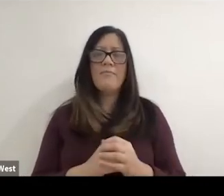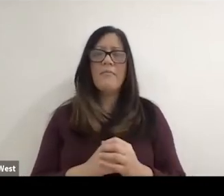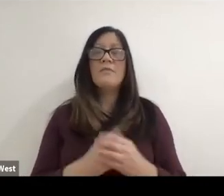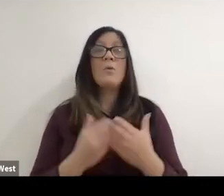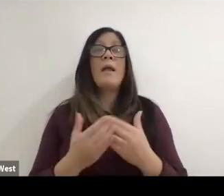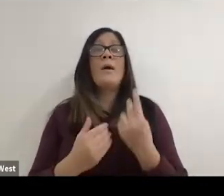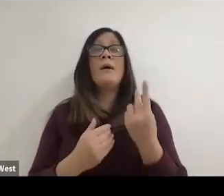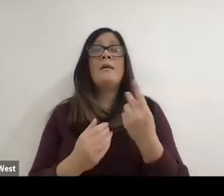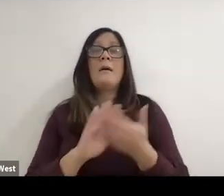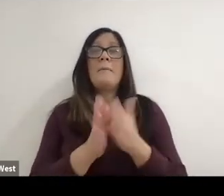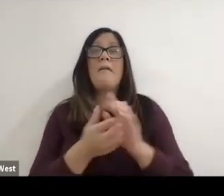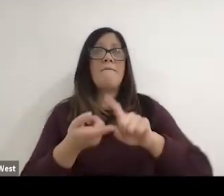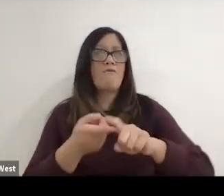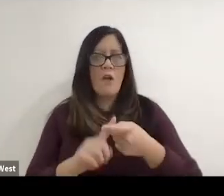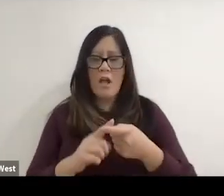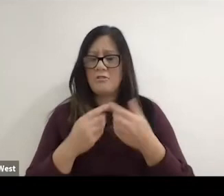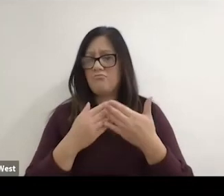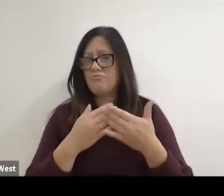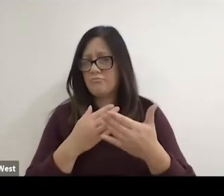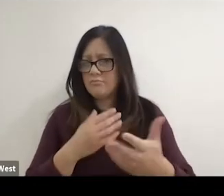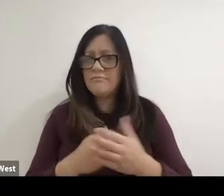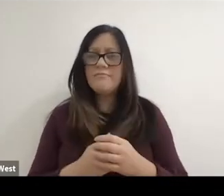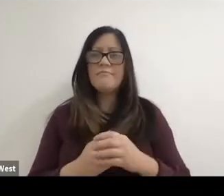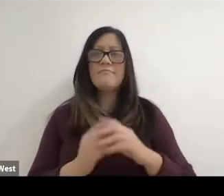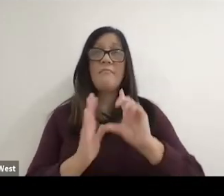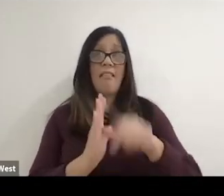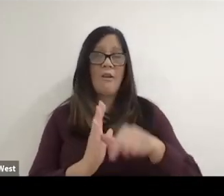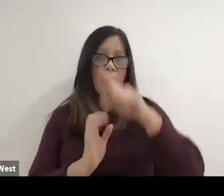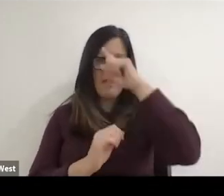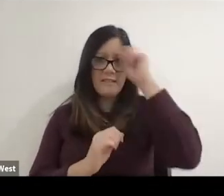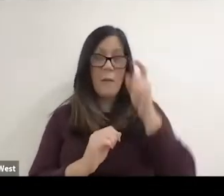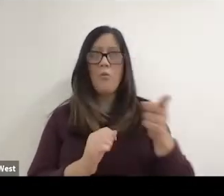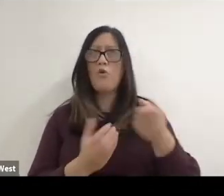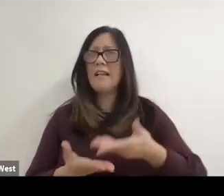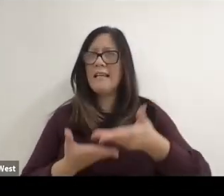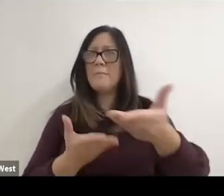So Jeff and I become friends. He takes me, you know, with that later that summer